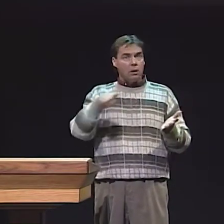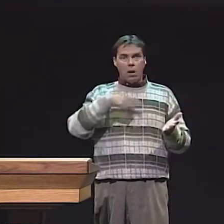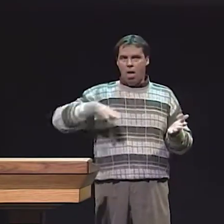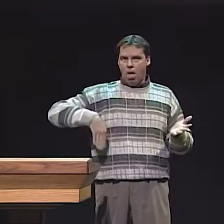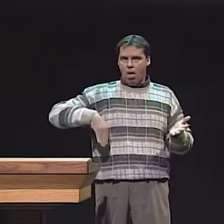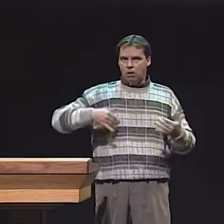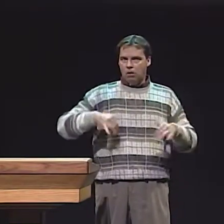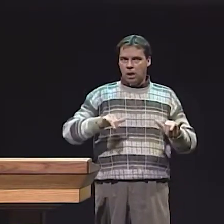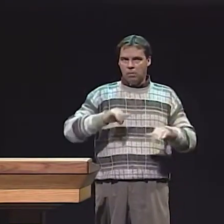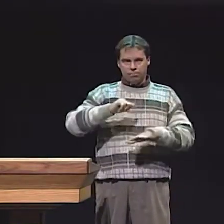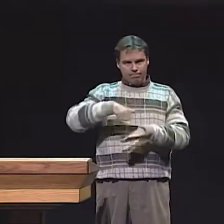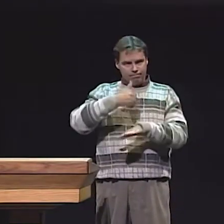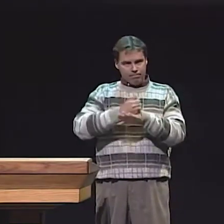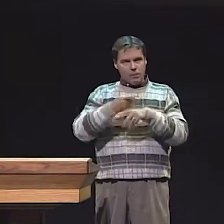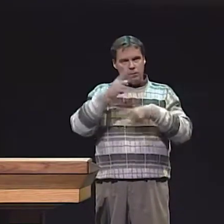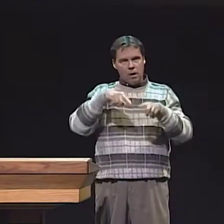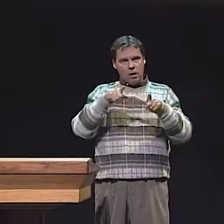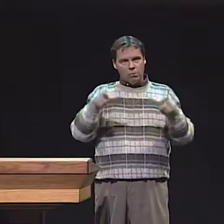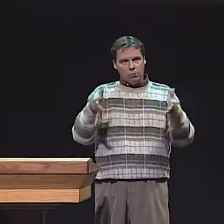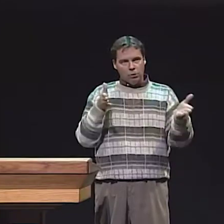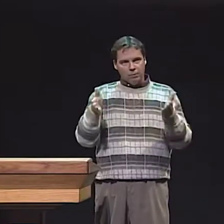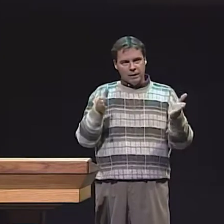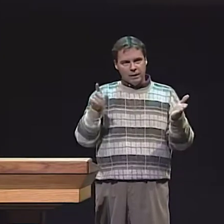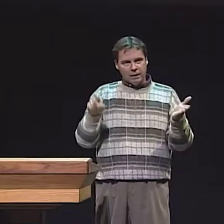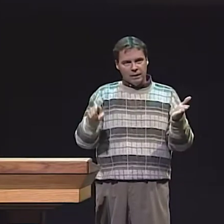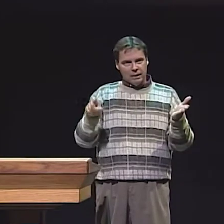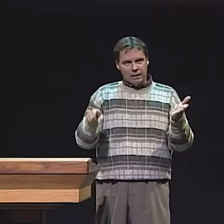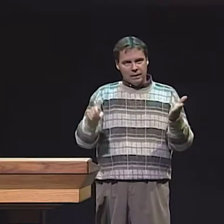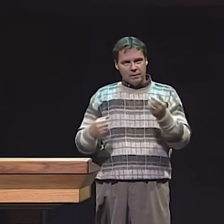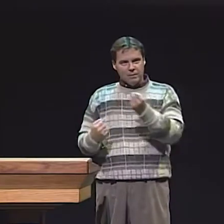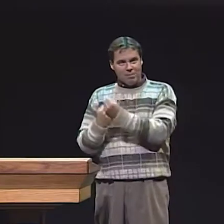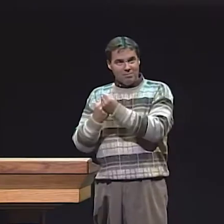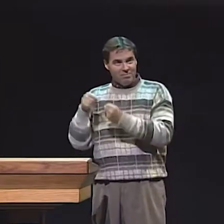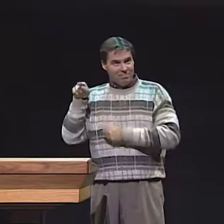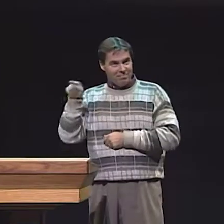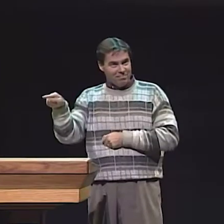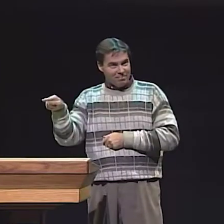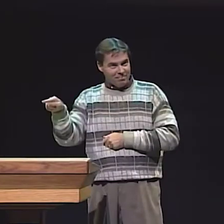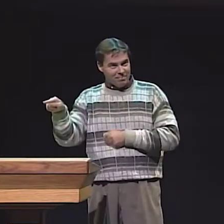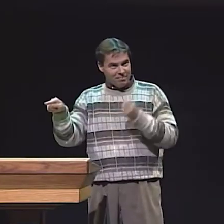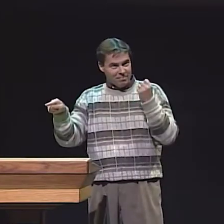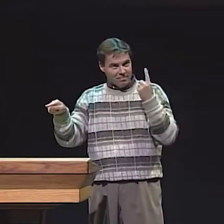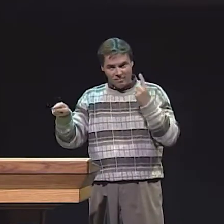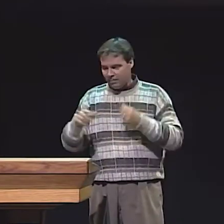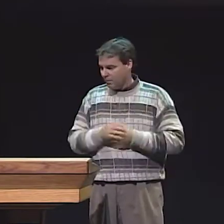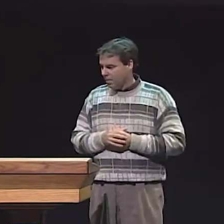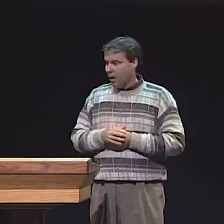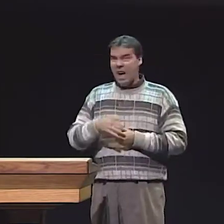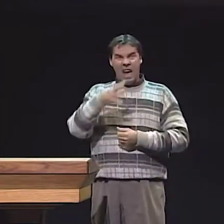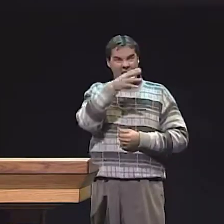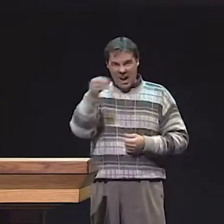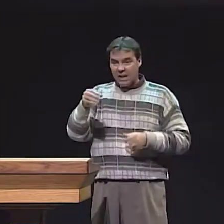AND...BUT WE STILL HAVEN'T ESTABLISHED